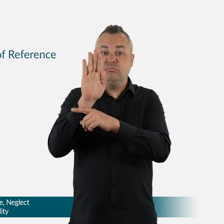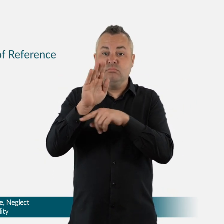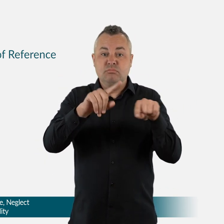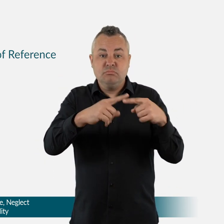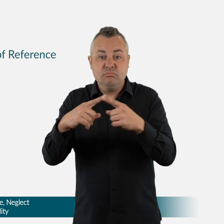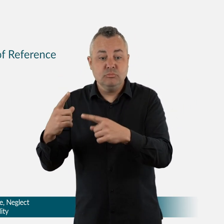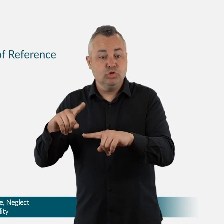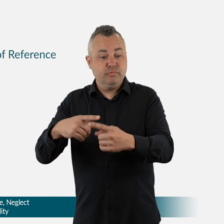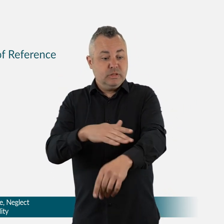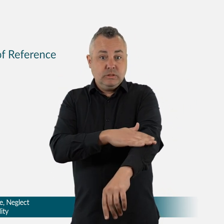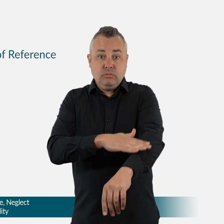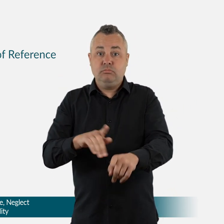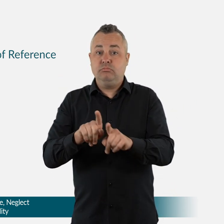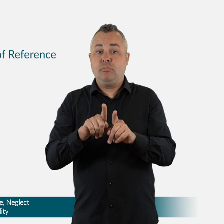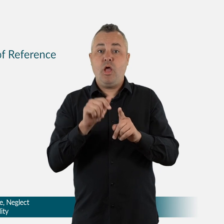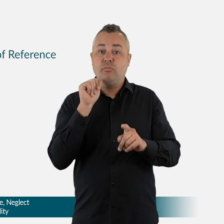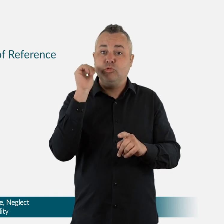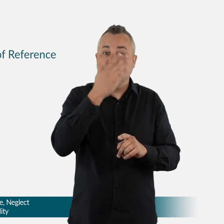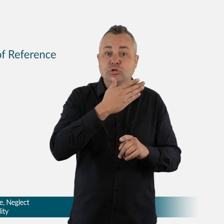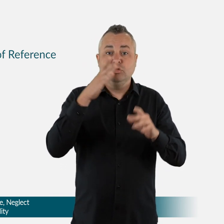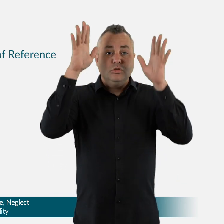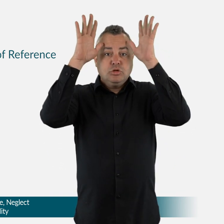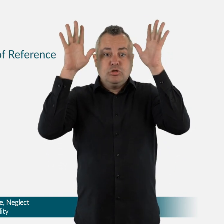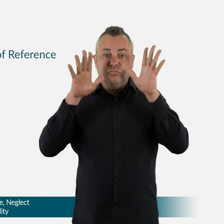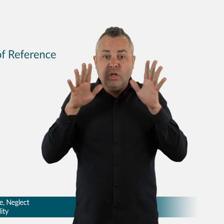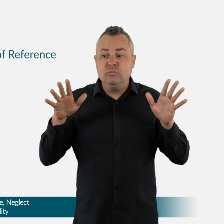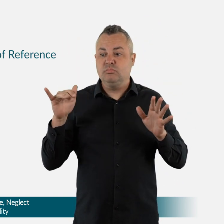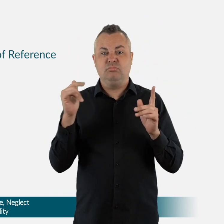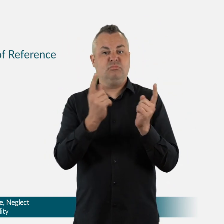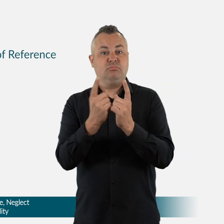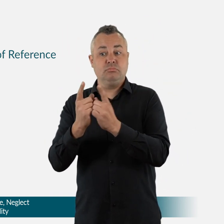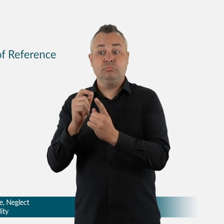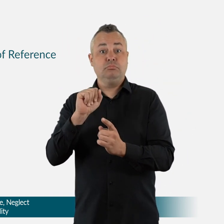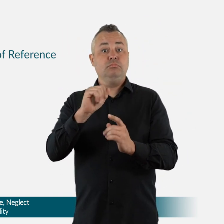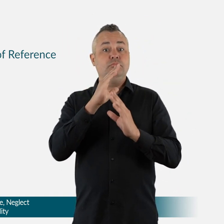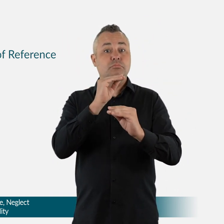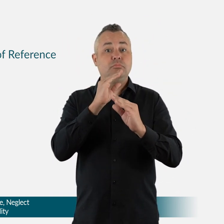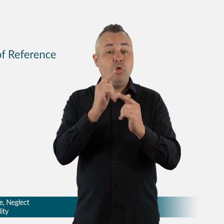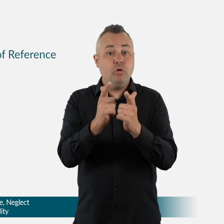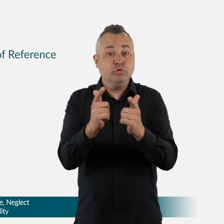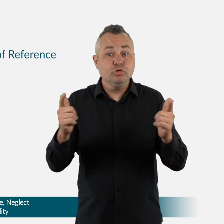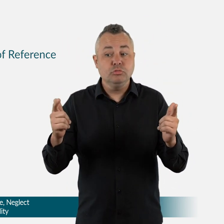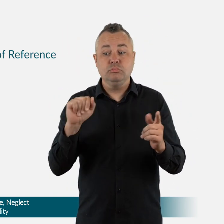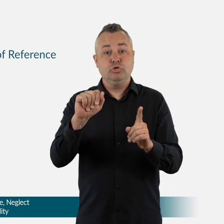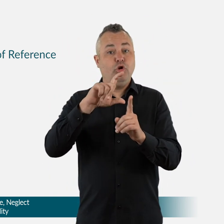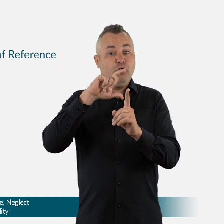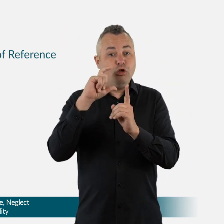their families, carers and advocates to participate in the Royal Commission.